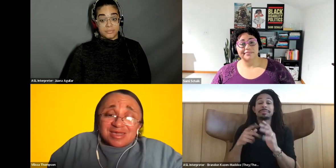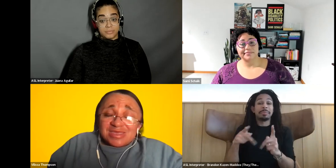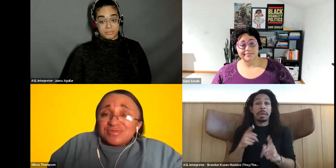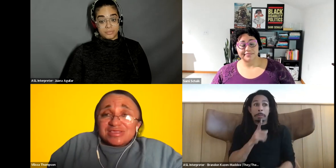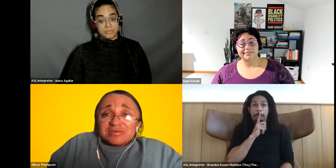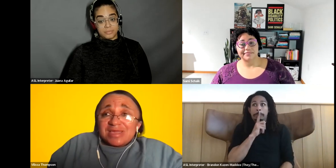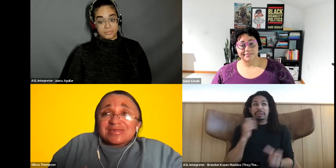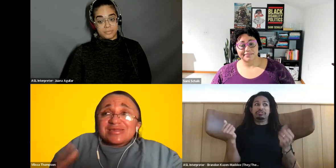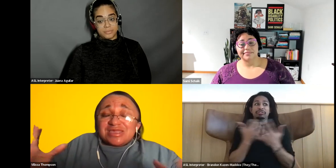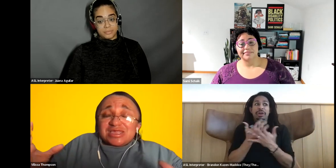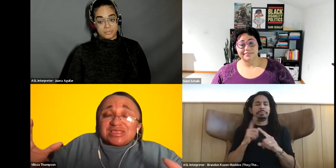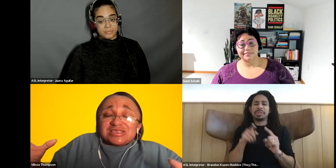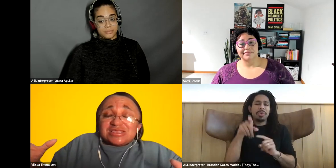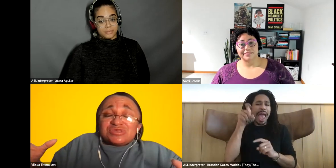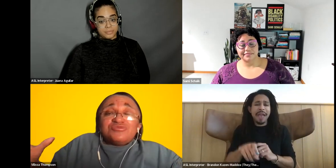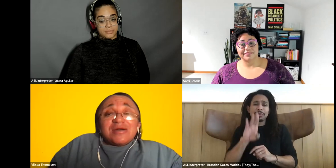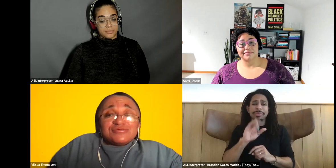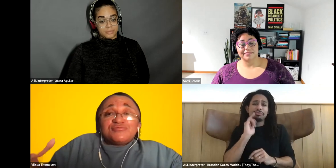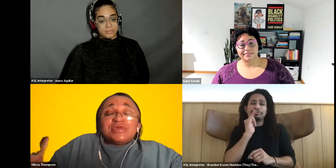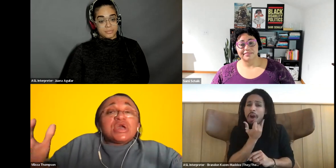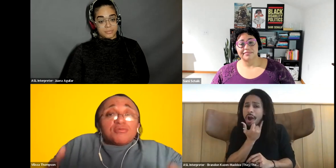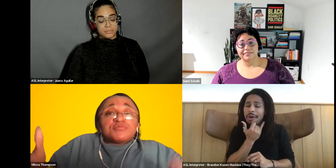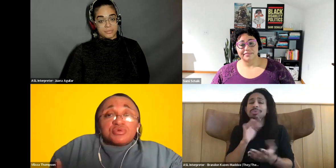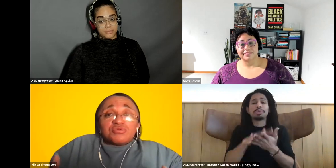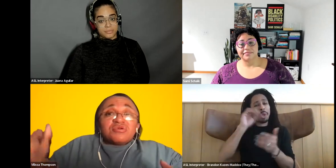Vilissa Thompson: And that's what I tell them, you have to be comfortable